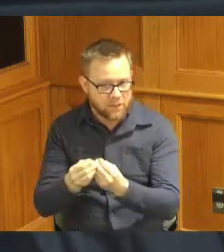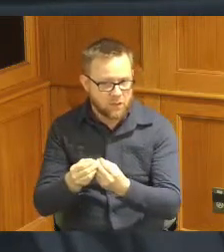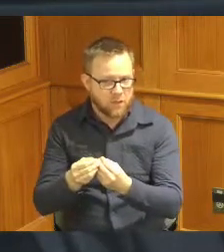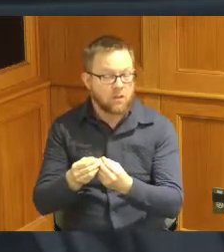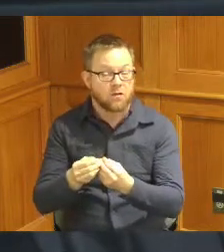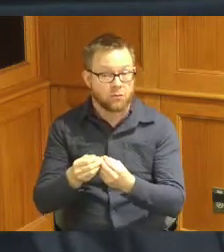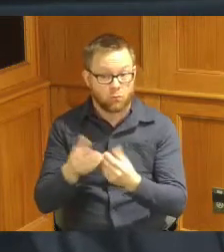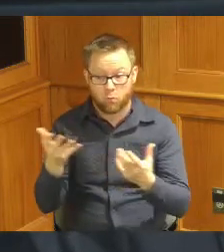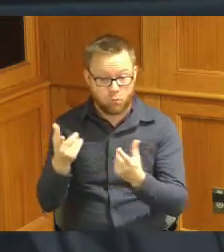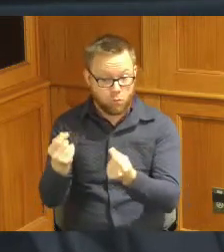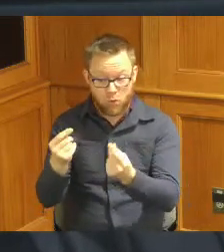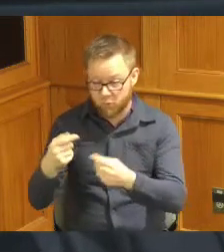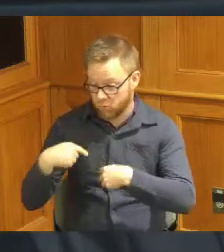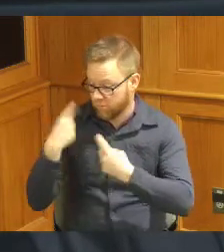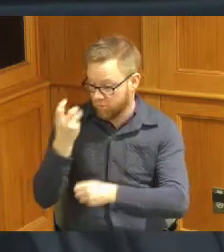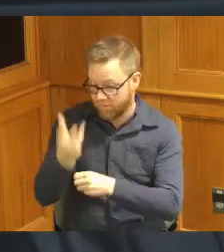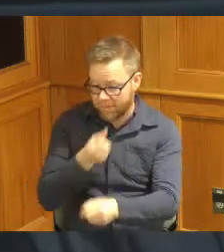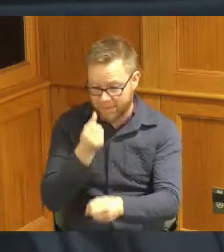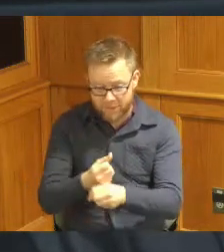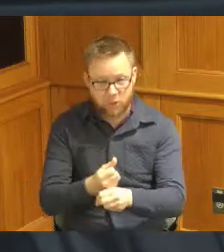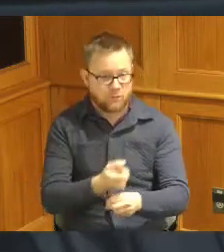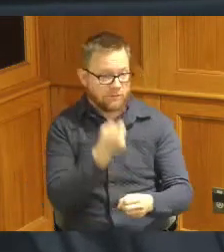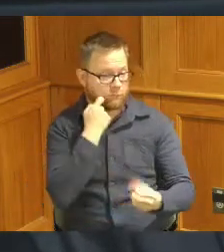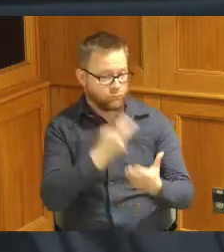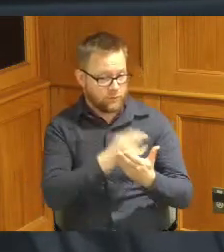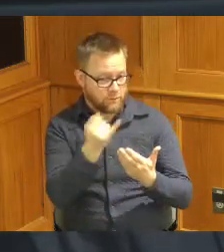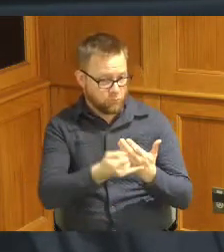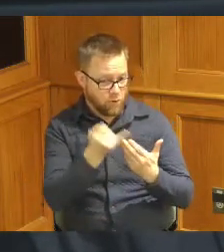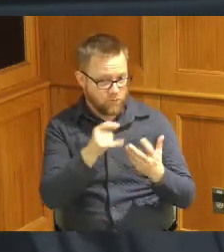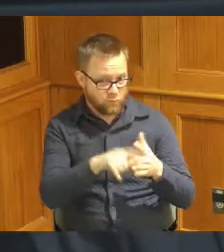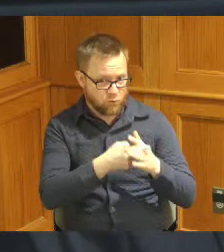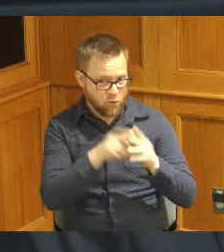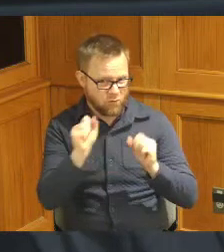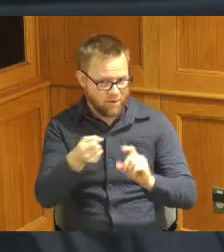have been done over the number of years but first Madam President I guess we want to read